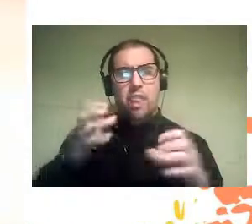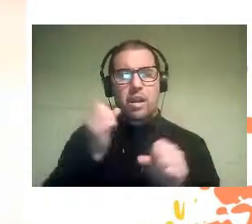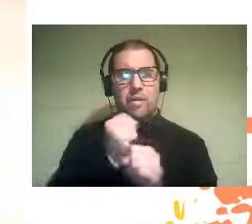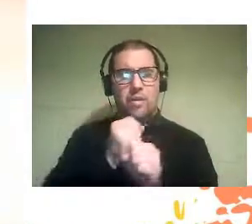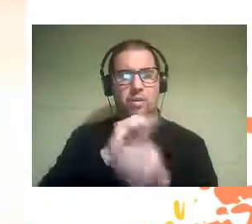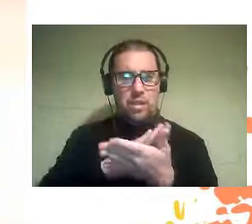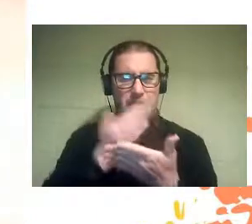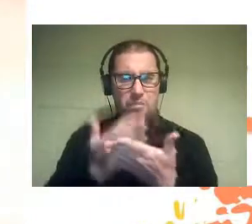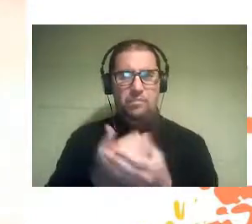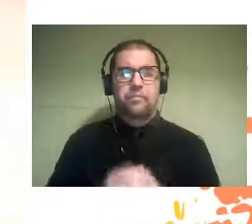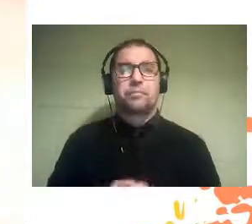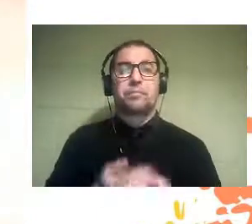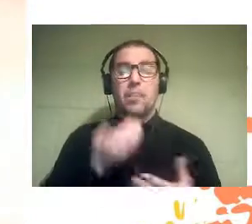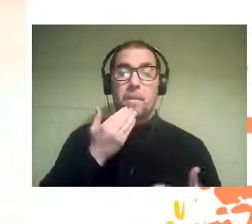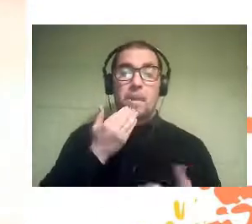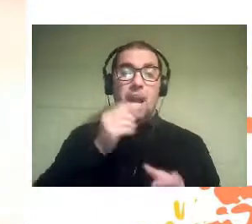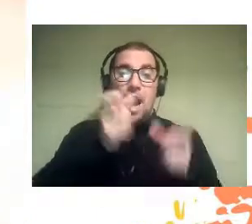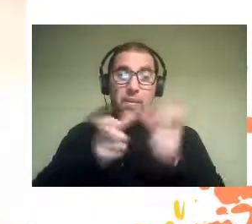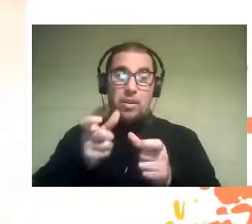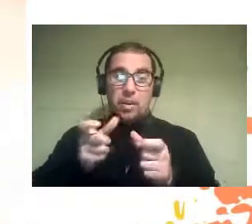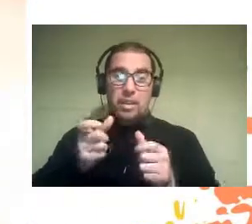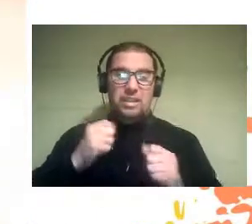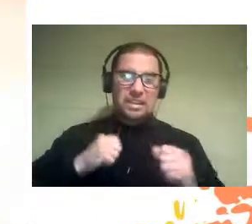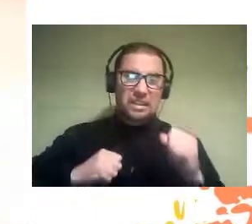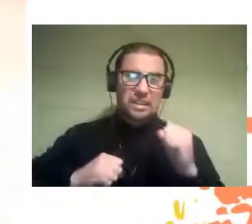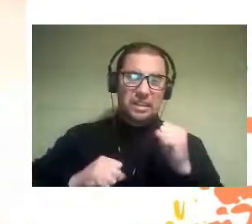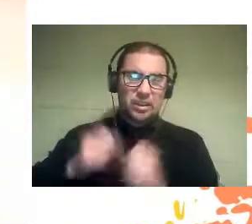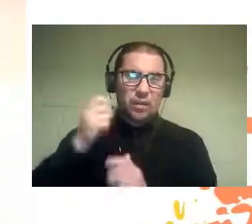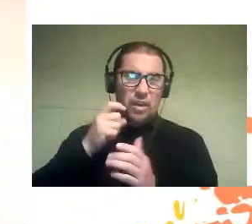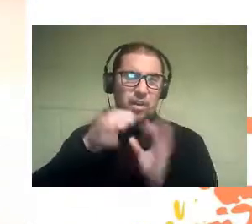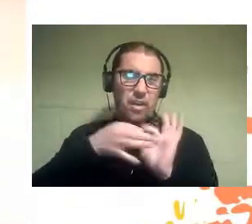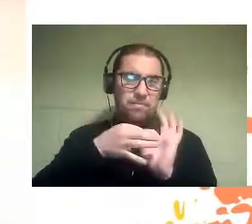And to those who have suffered respiratory sequelae due to COVID-19,